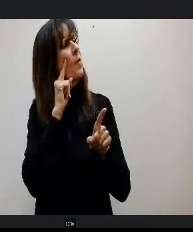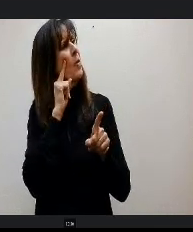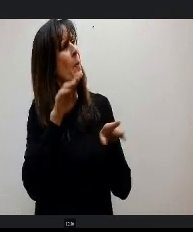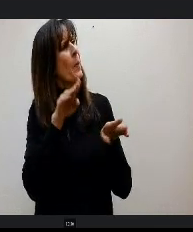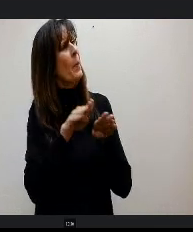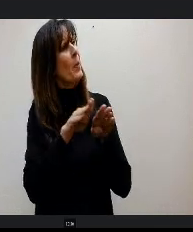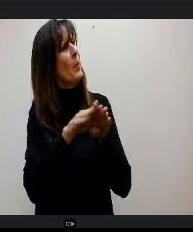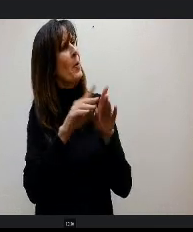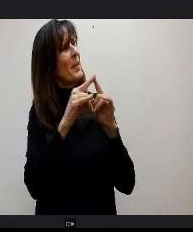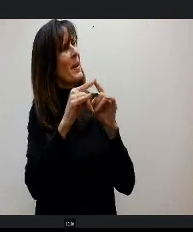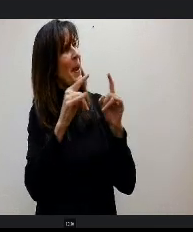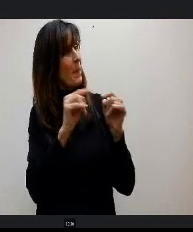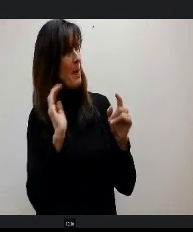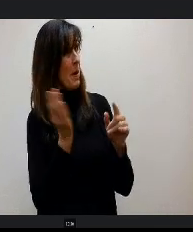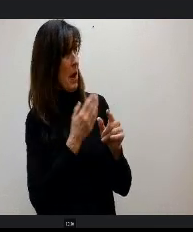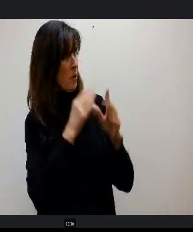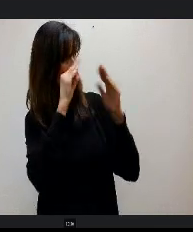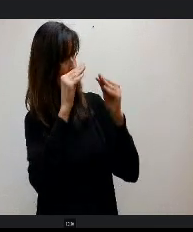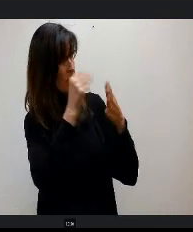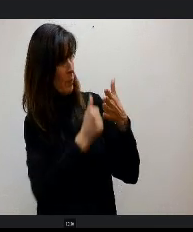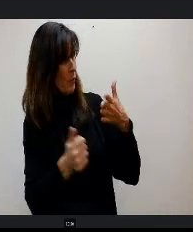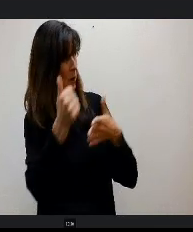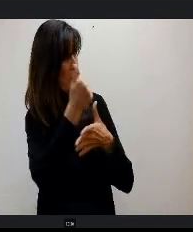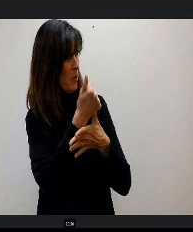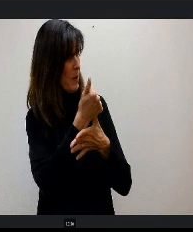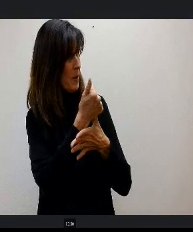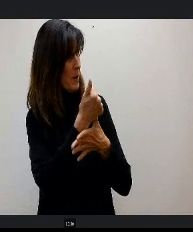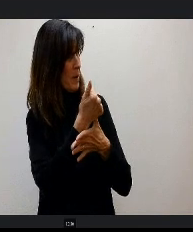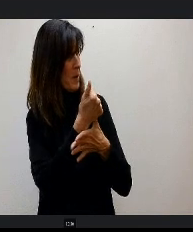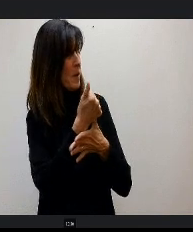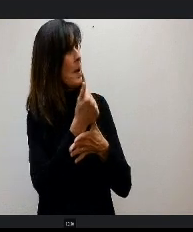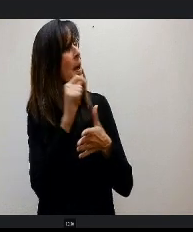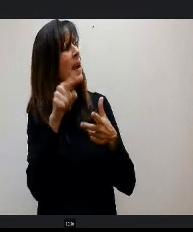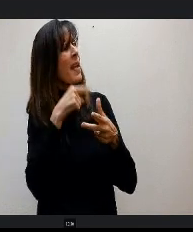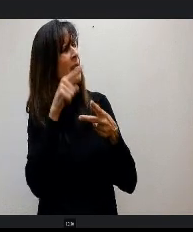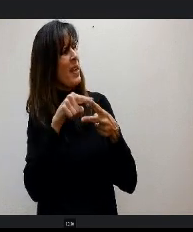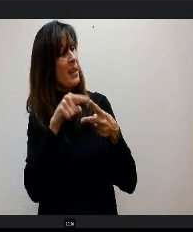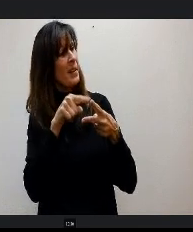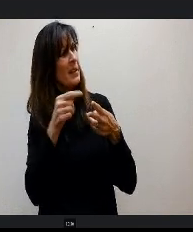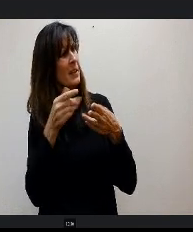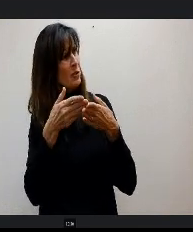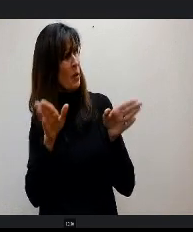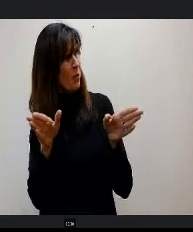t priority booking. Yes. Before then, I think it said the general public, is that public or is that teacher population from other districts?